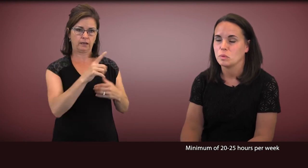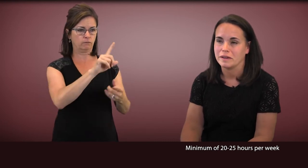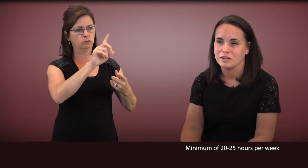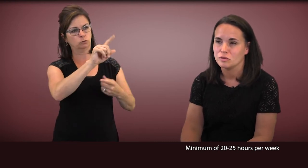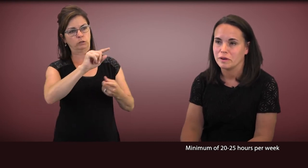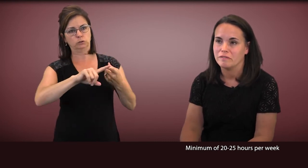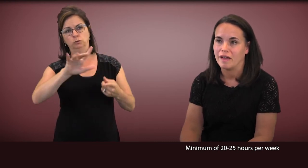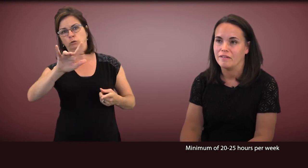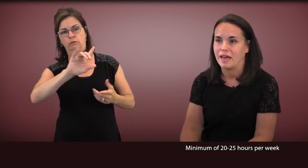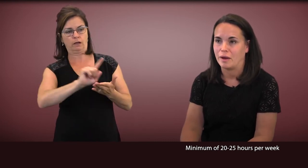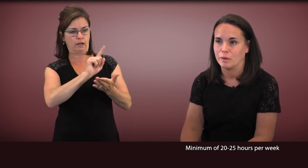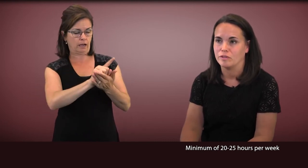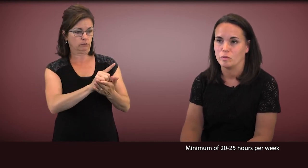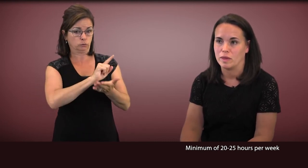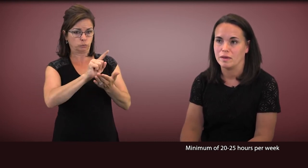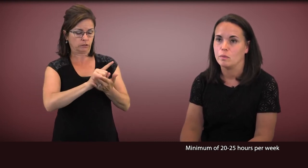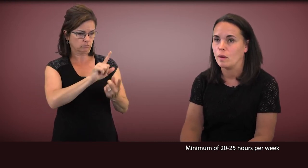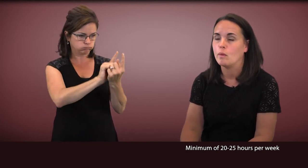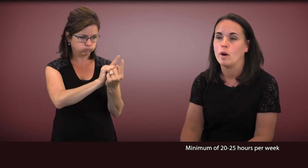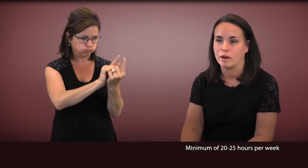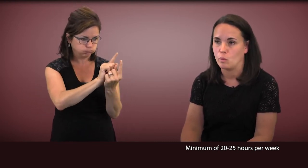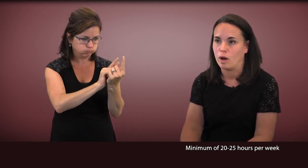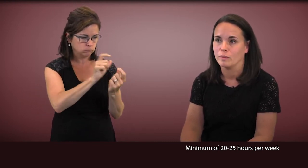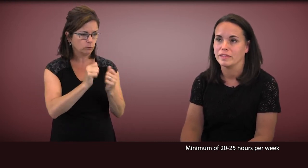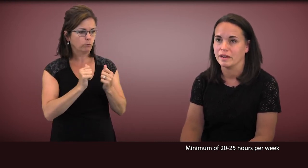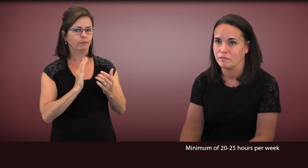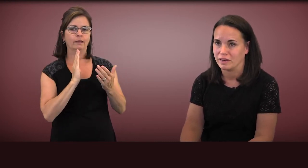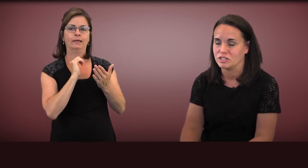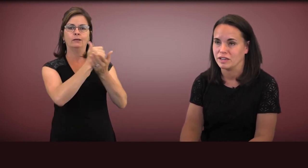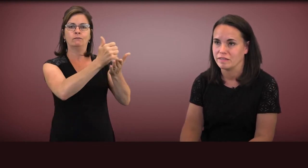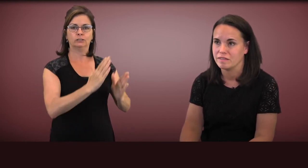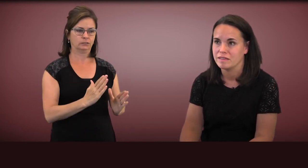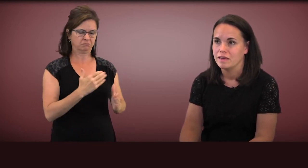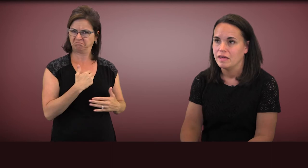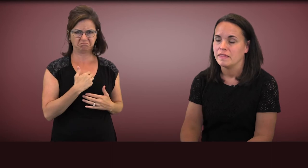20 to 25 hours a week one-on-one with an interventionist.